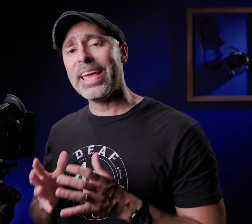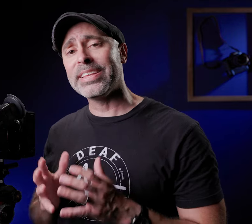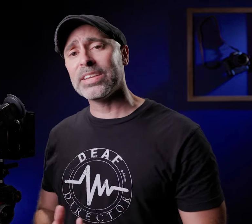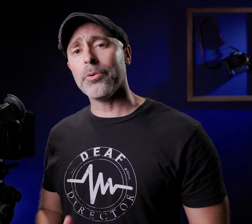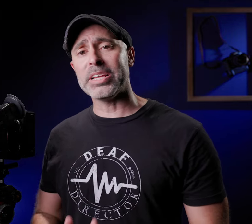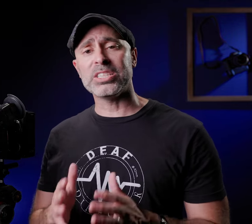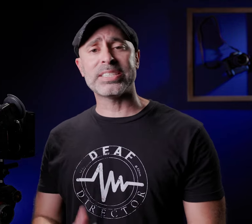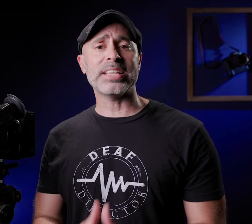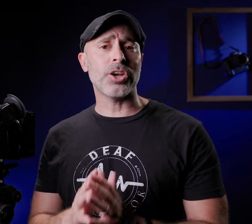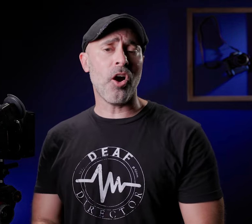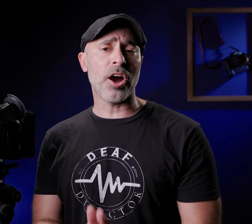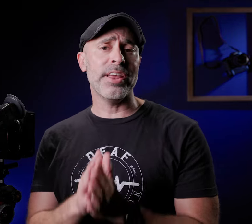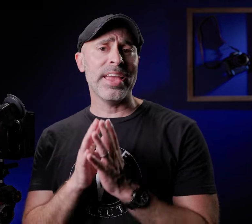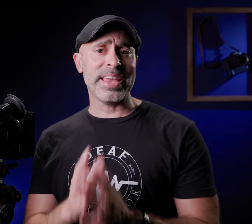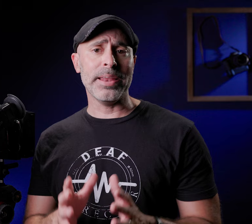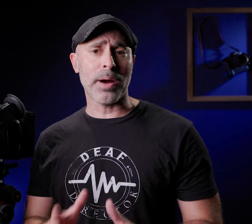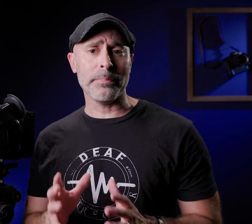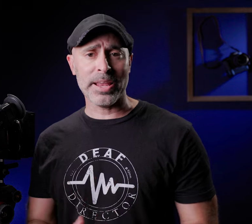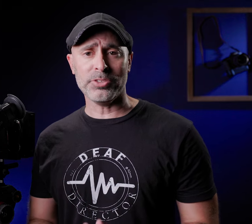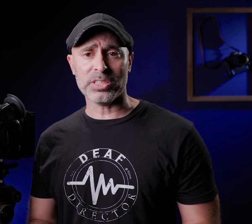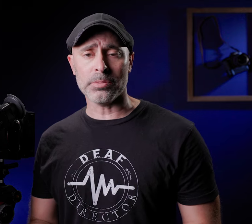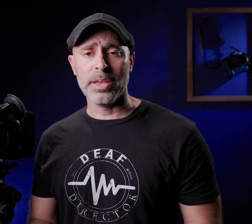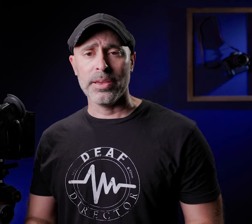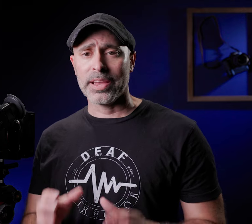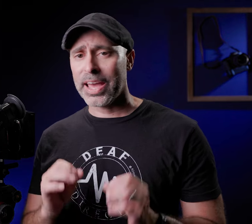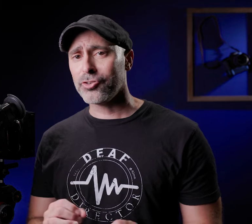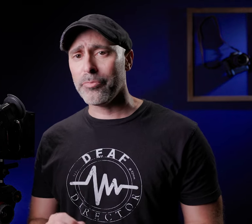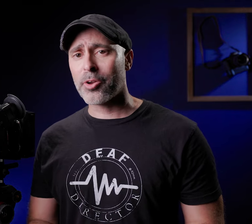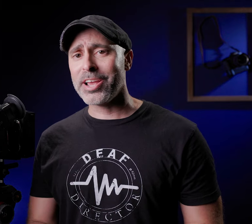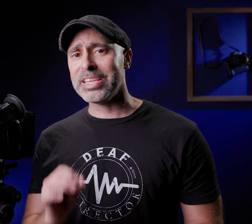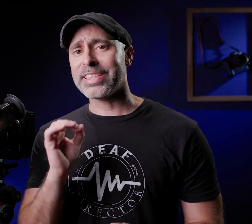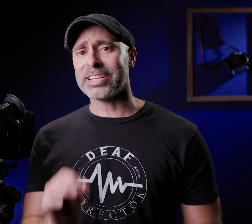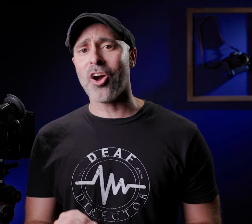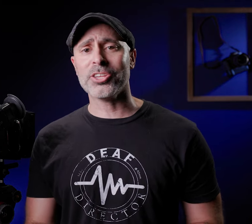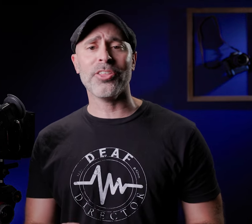this information set to on in my menu system kind of drove me crazy then I talked to another friend